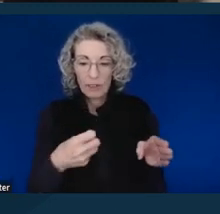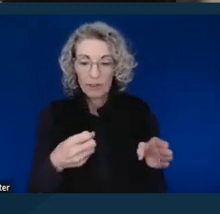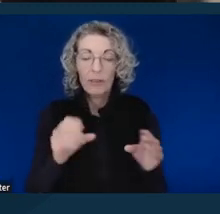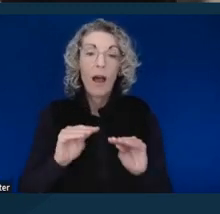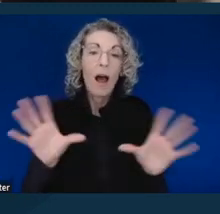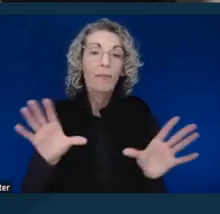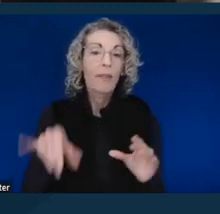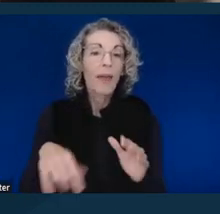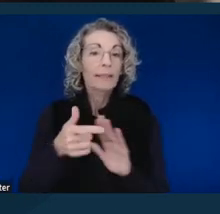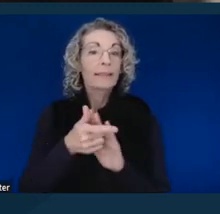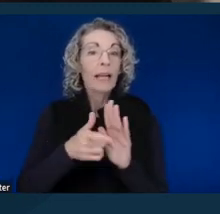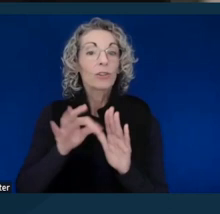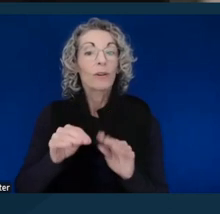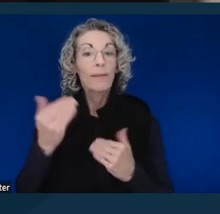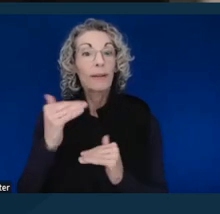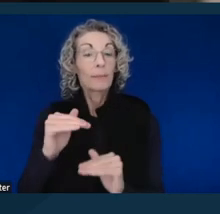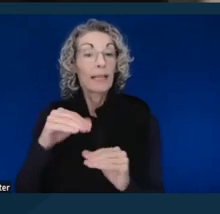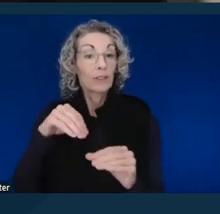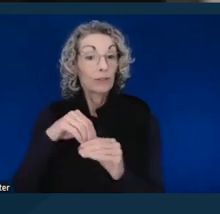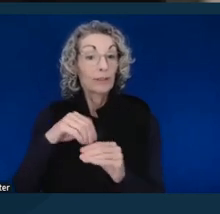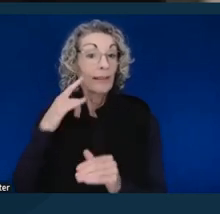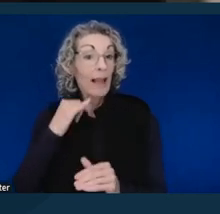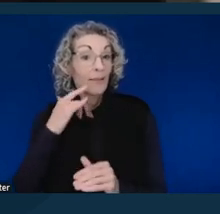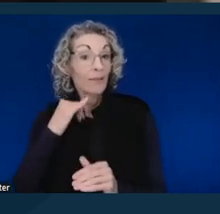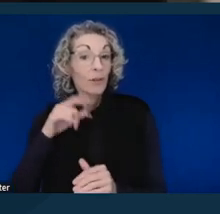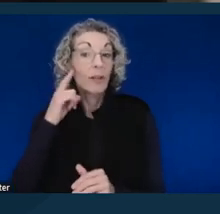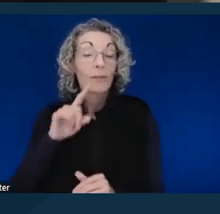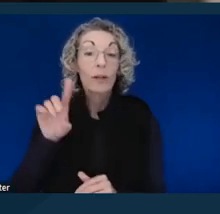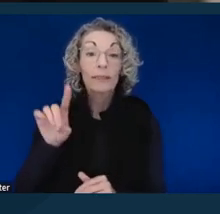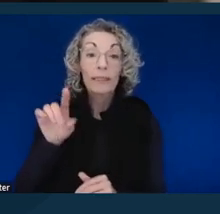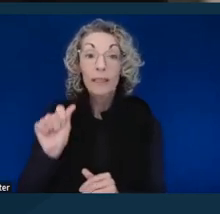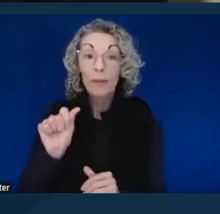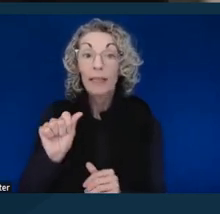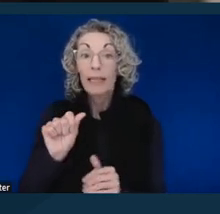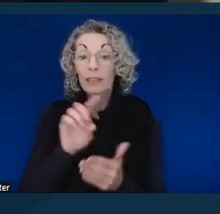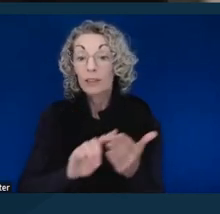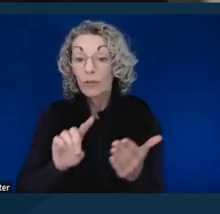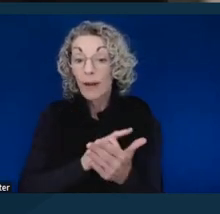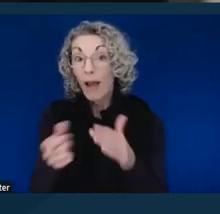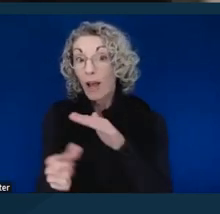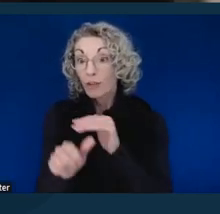in California for disability discrimination under the ADA is roughly two years.